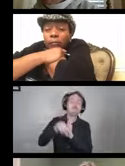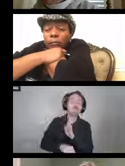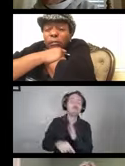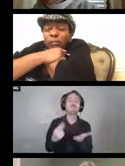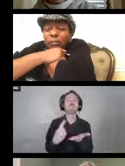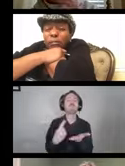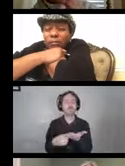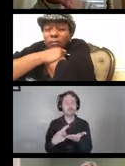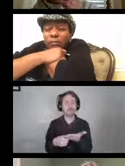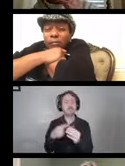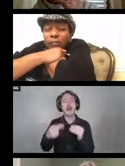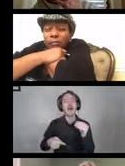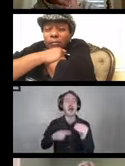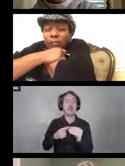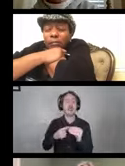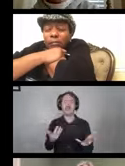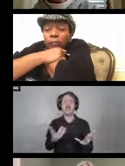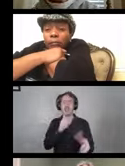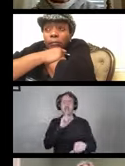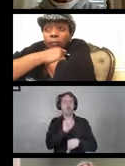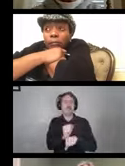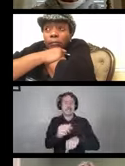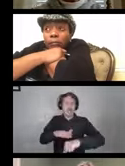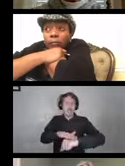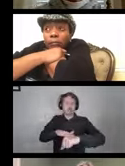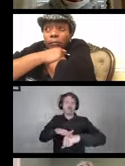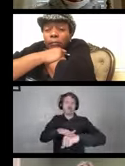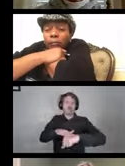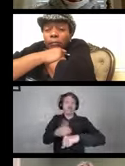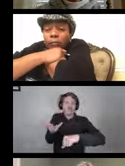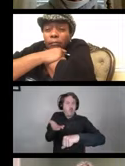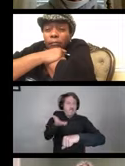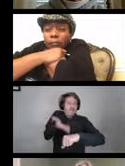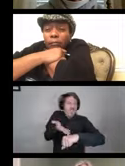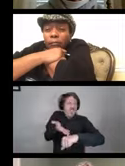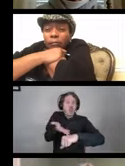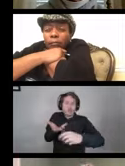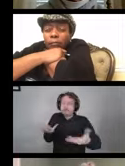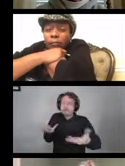what lives on surfaces. Viruses on solid surfaces.